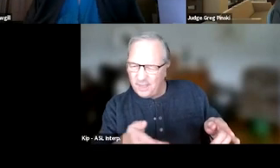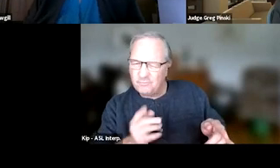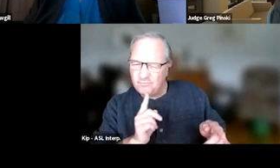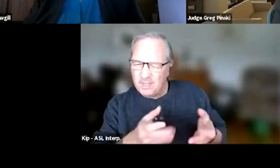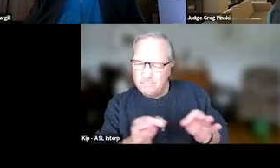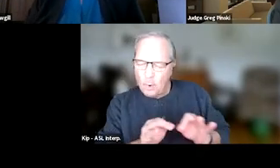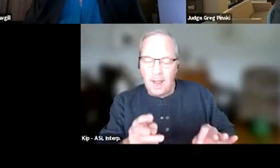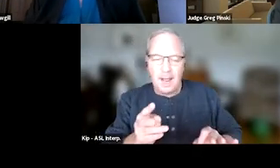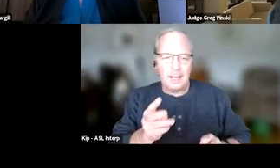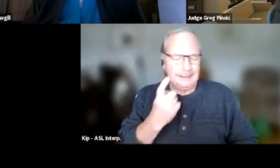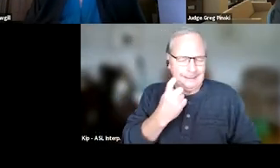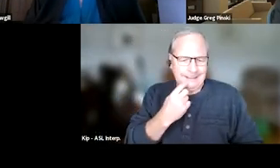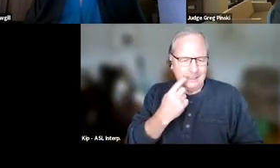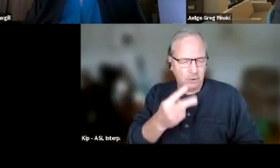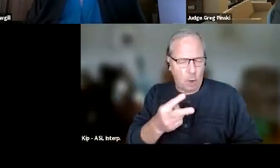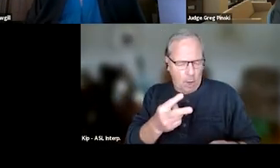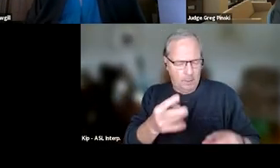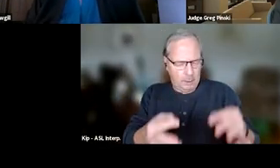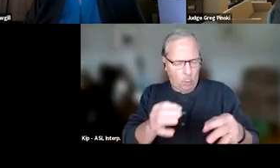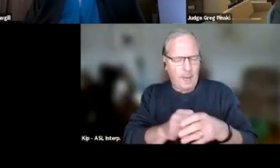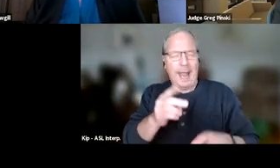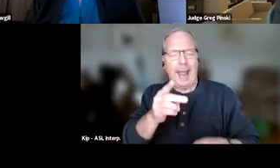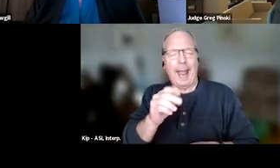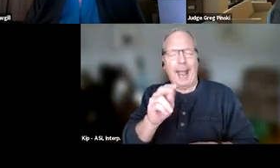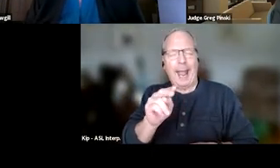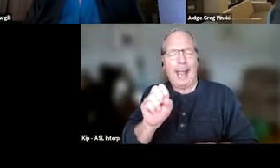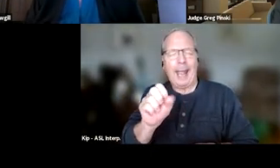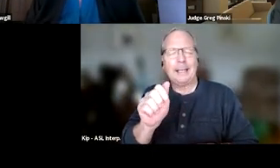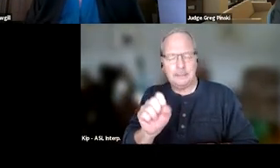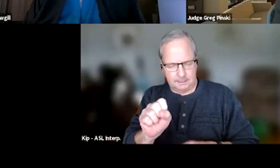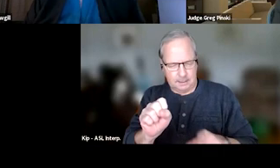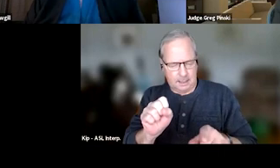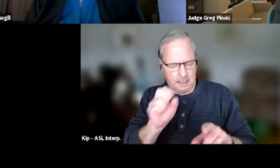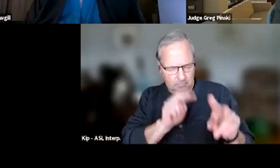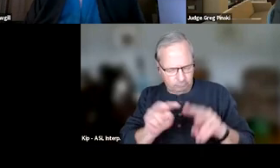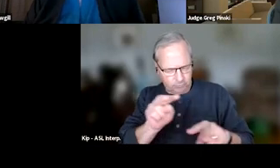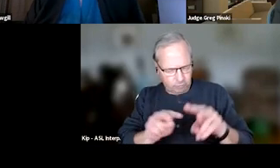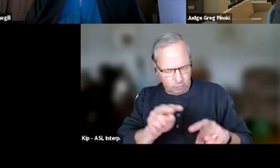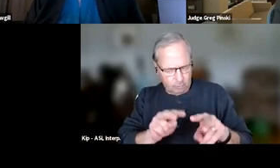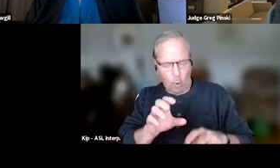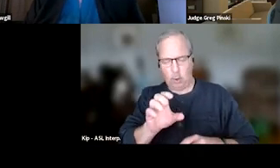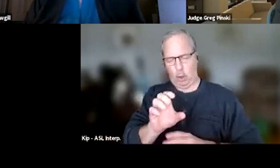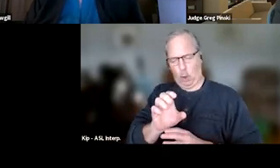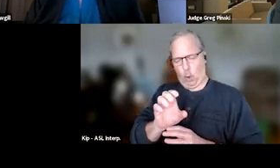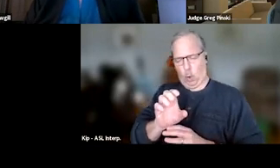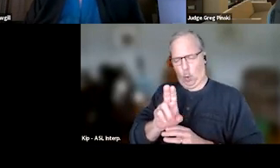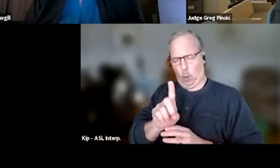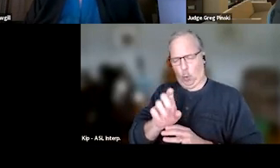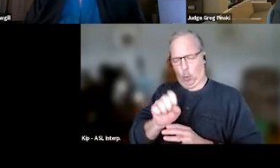I was in a court in Kansas a couple of months ago, and I observed a court that did kudos cards. So I've heard of this, I've seen it,